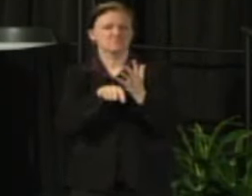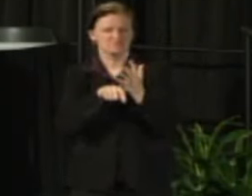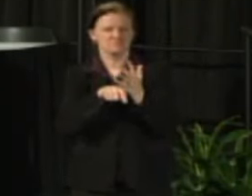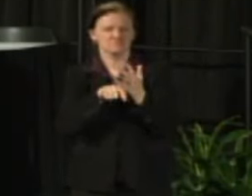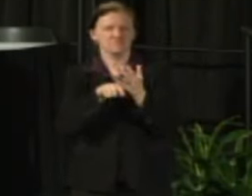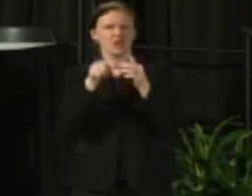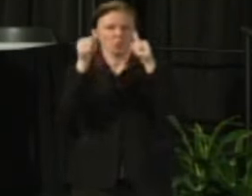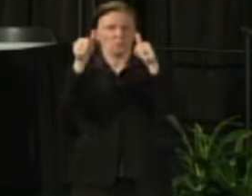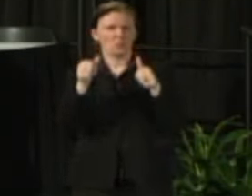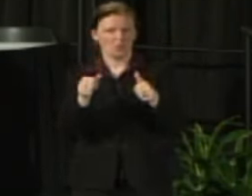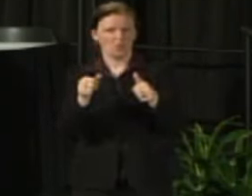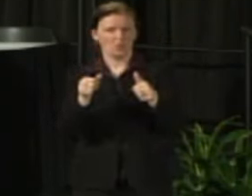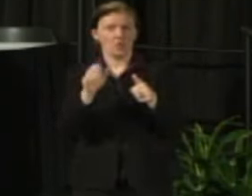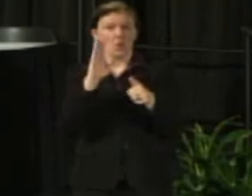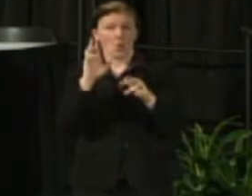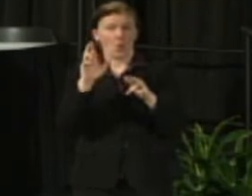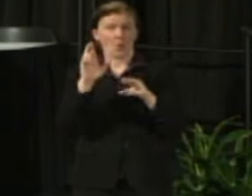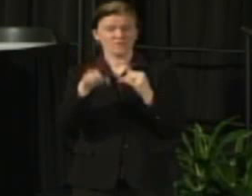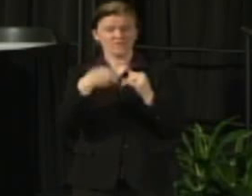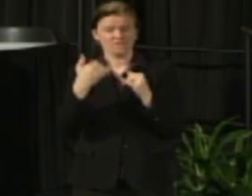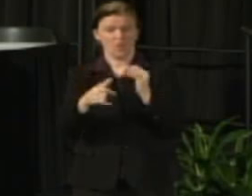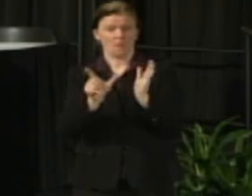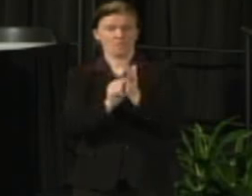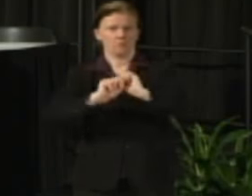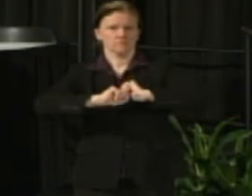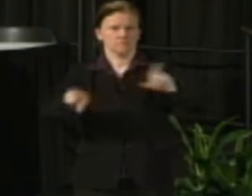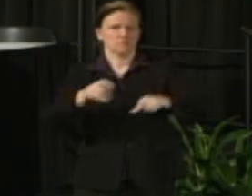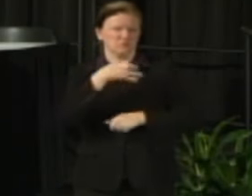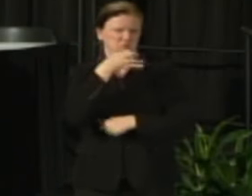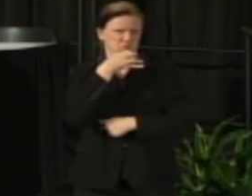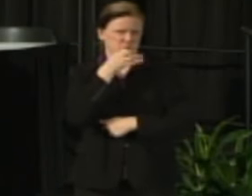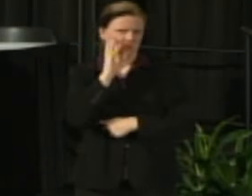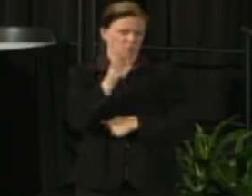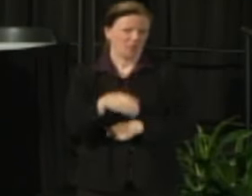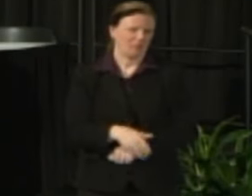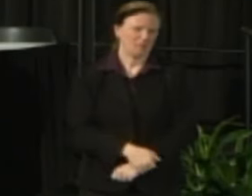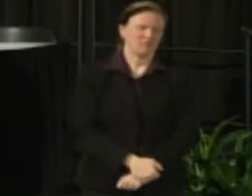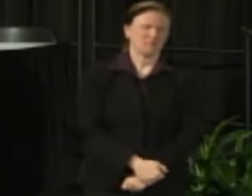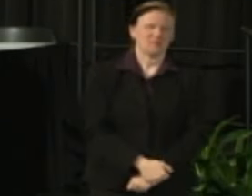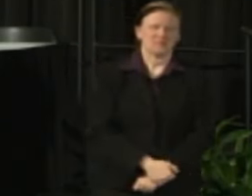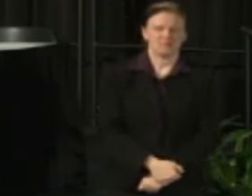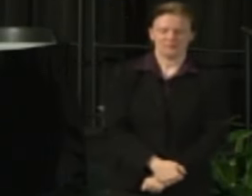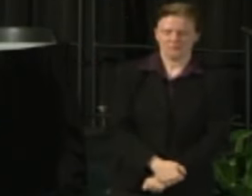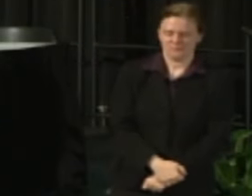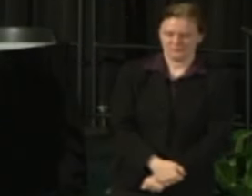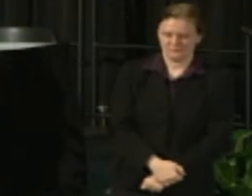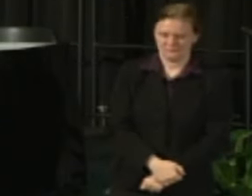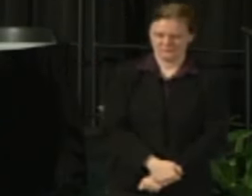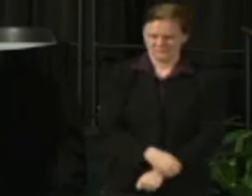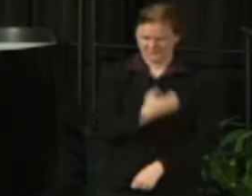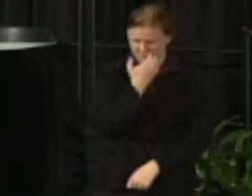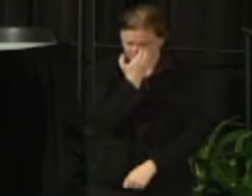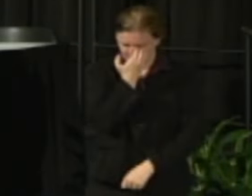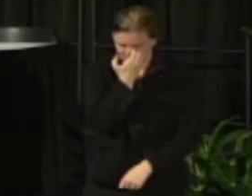and we'll be finalizing that and publicizing that probably later today or tomorrow.